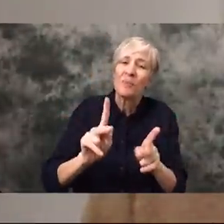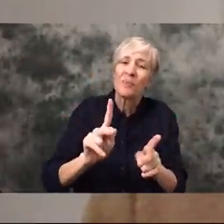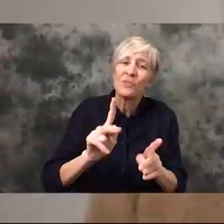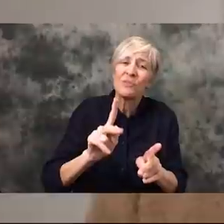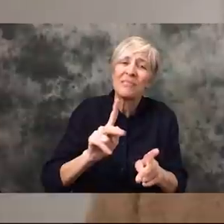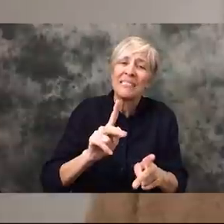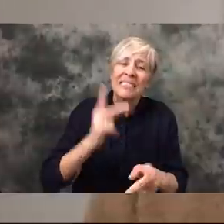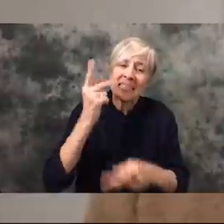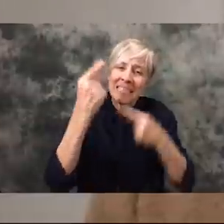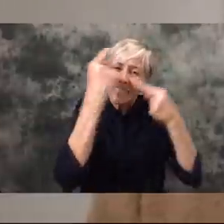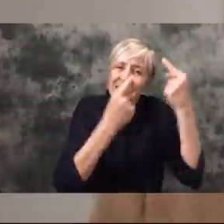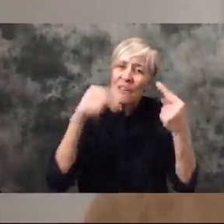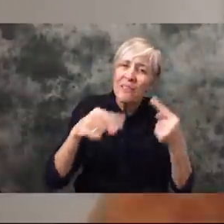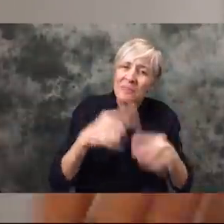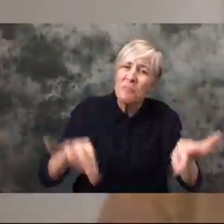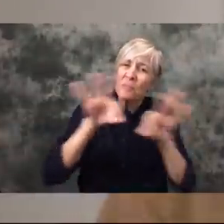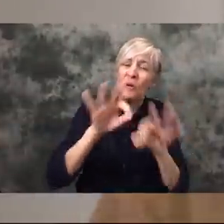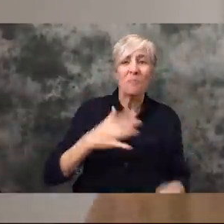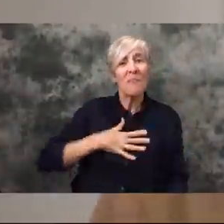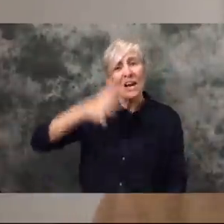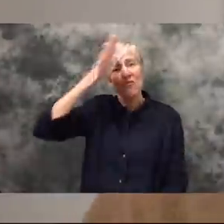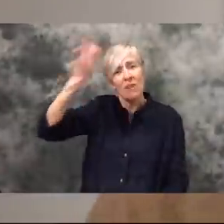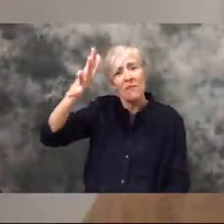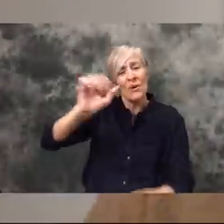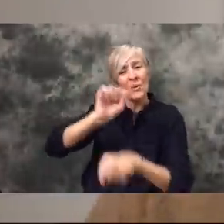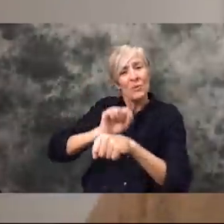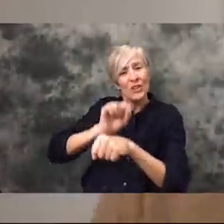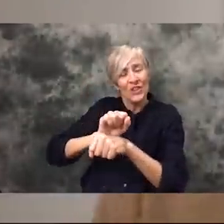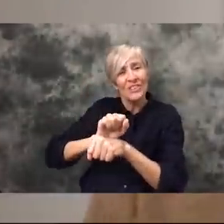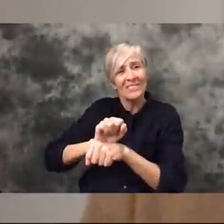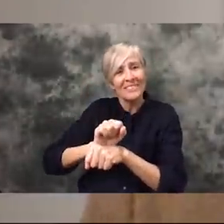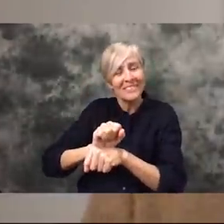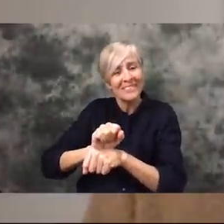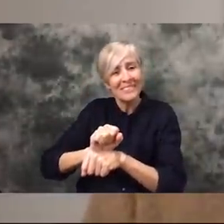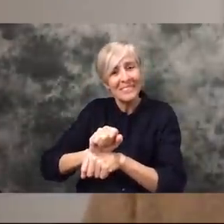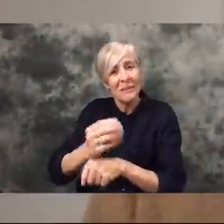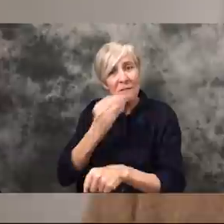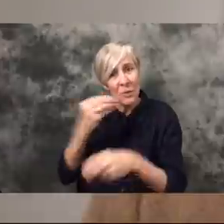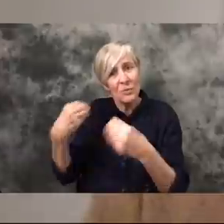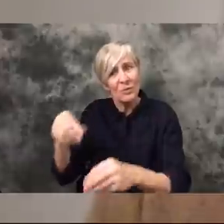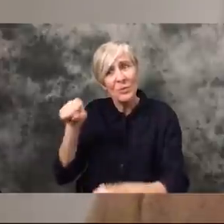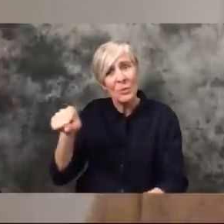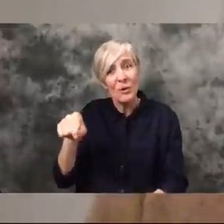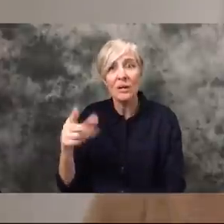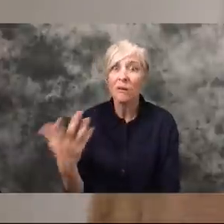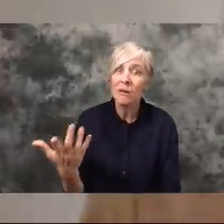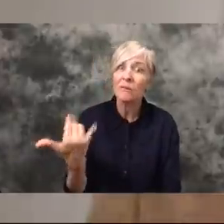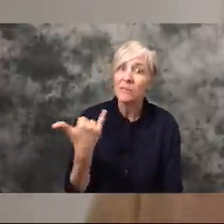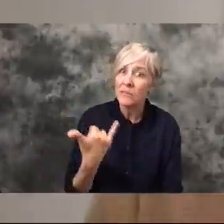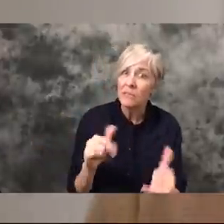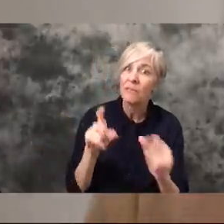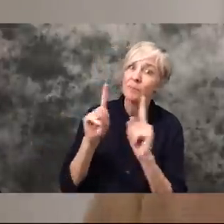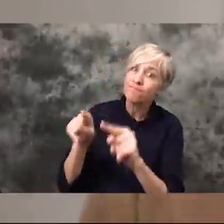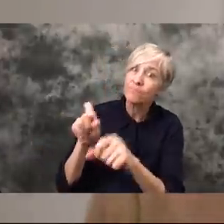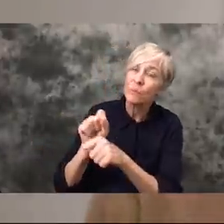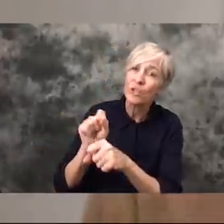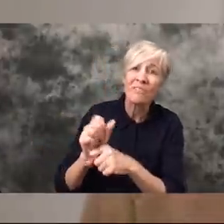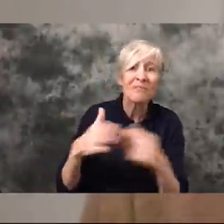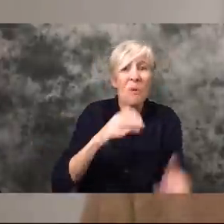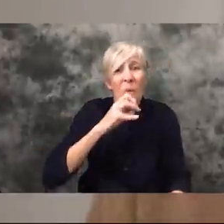this seriously. You know, I have a grandfather who works in one of our grocery stores. Yeah he still has to go to work even though he's at the age